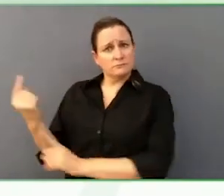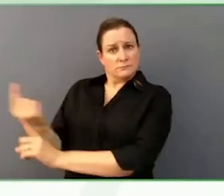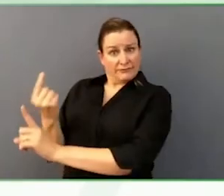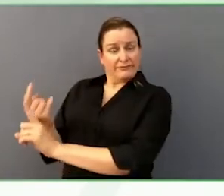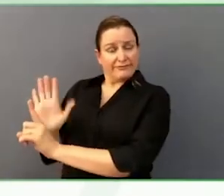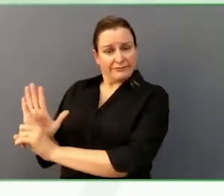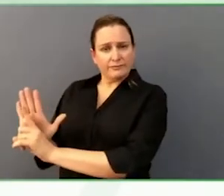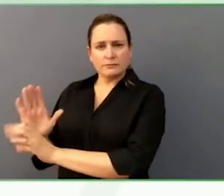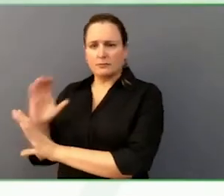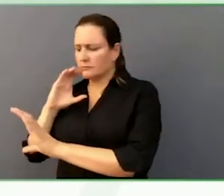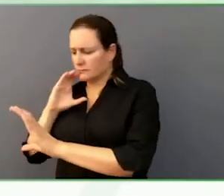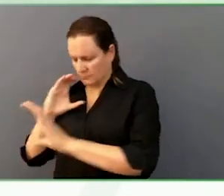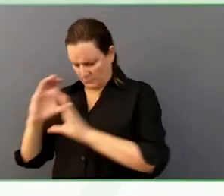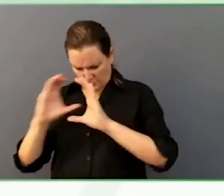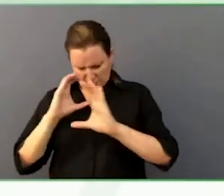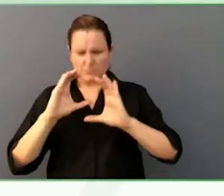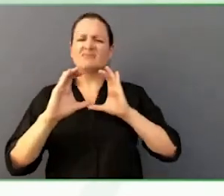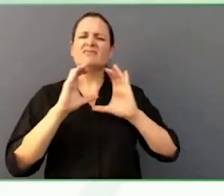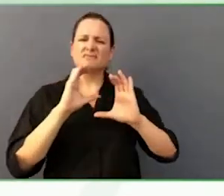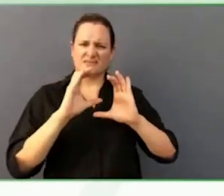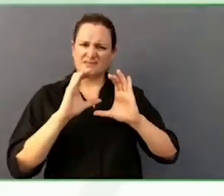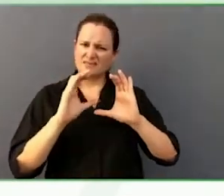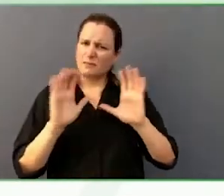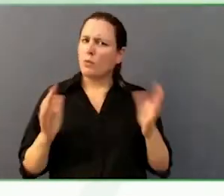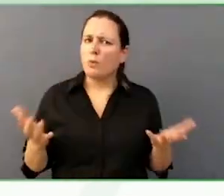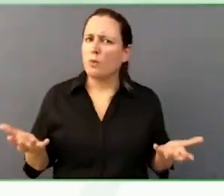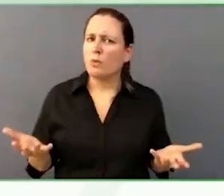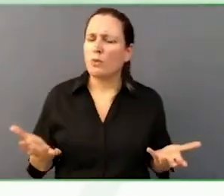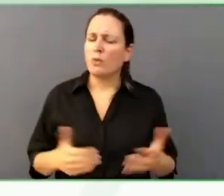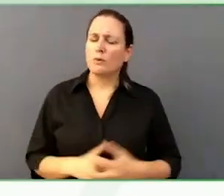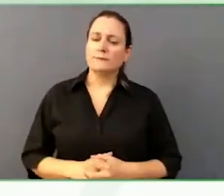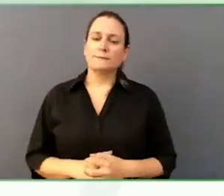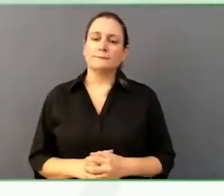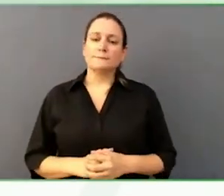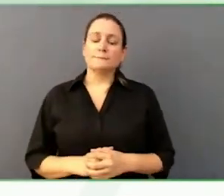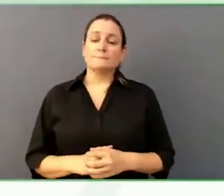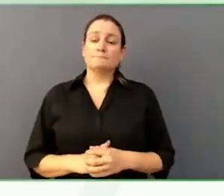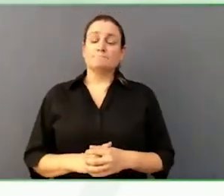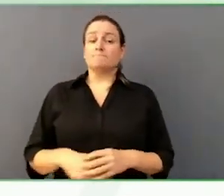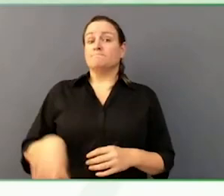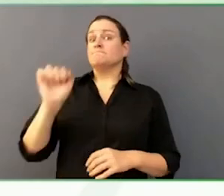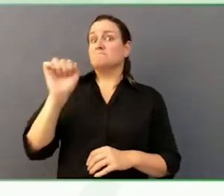As a matter of fact, we had a service last week with the